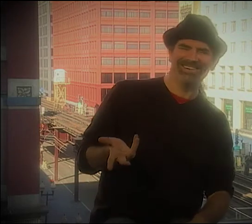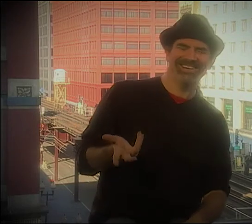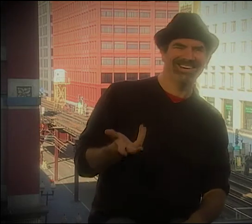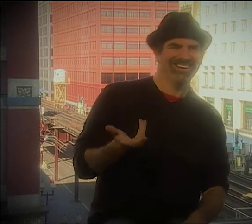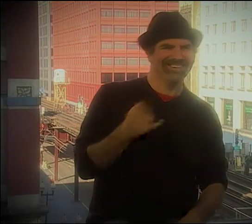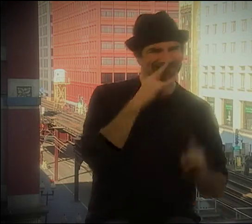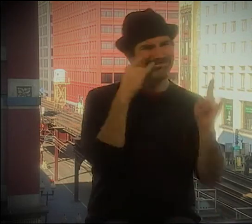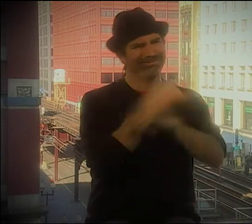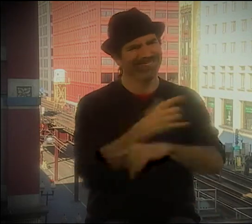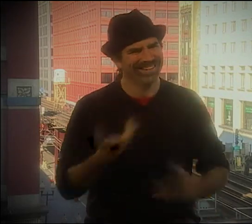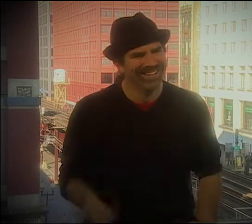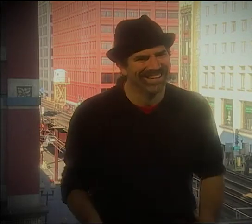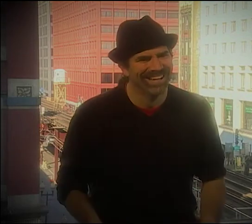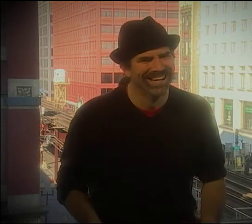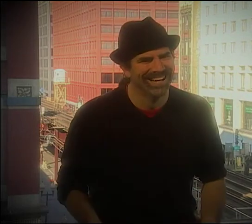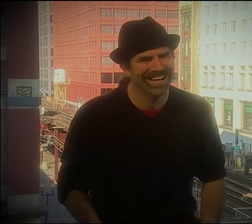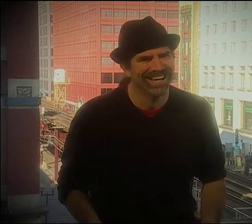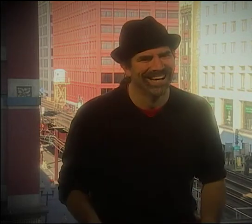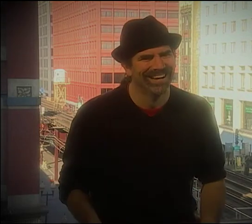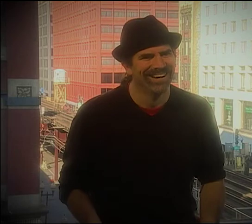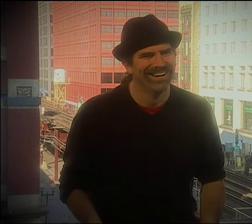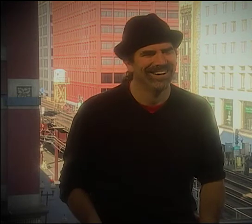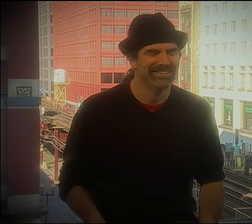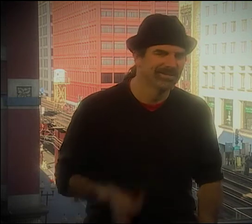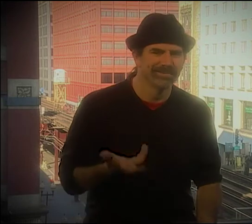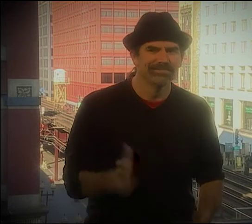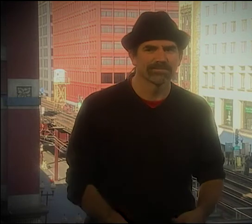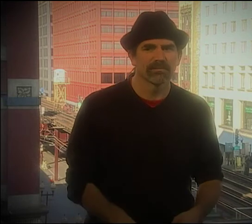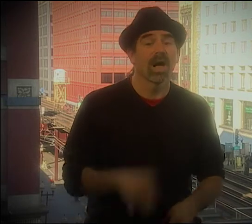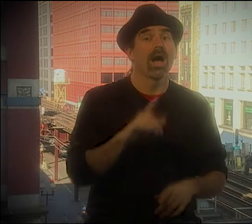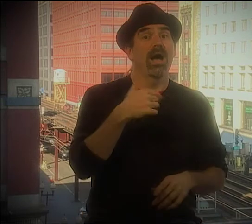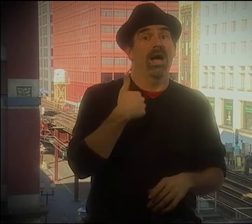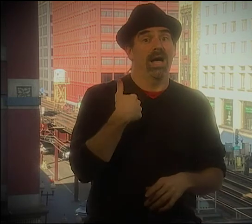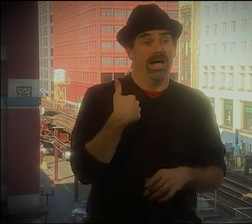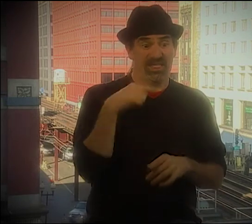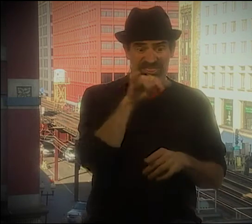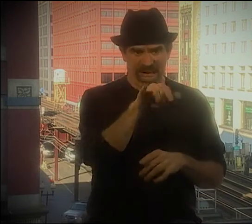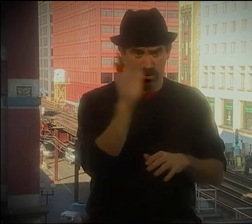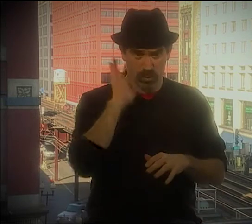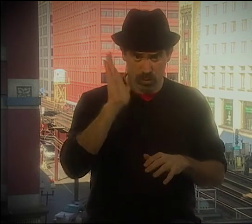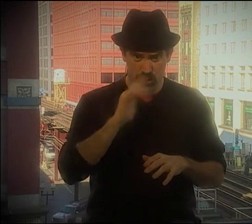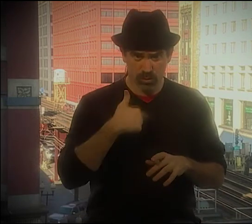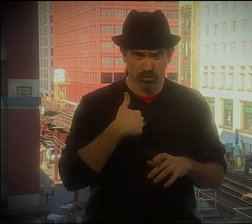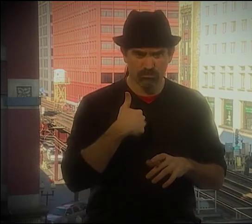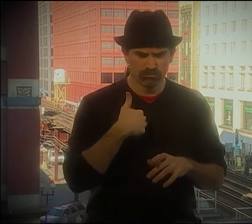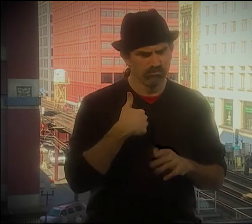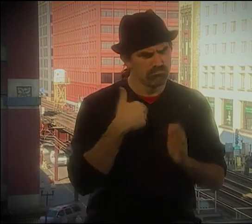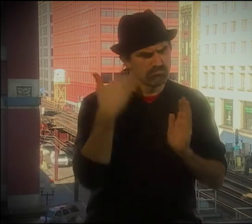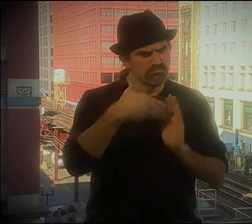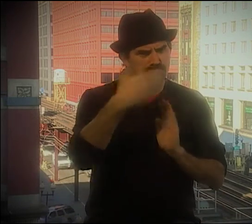WHO'S GONNA USE IT? IS IT GONNA BE THE SIGNERS OR HOW IS IT GONNA BE USED?